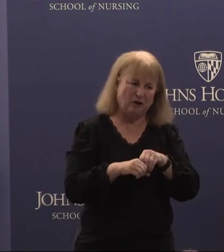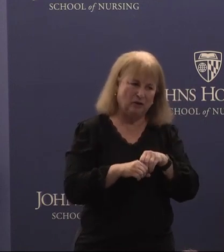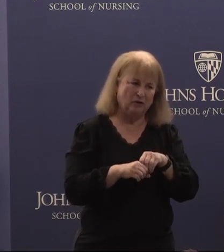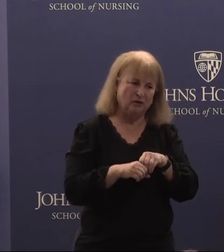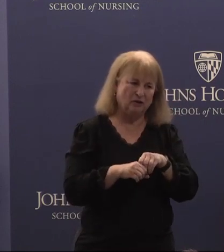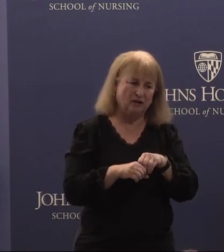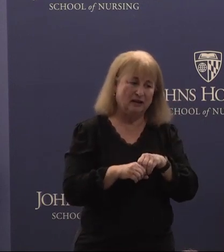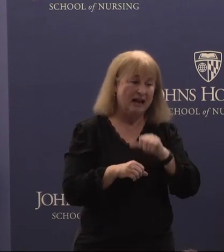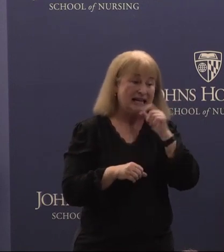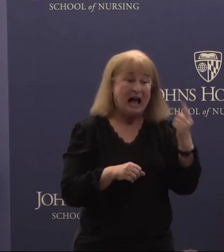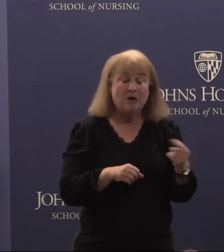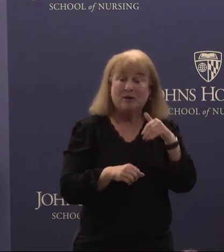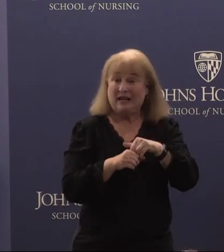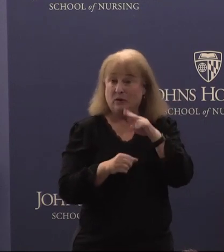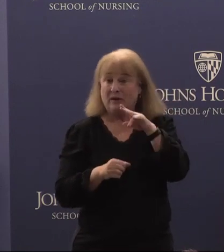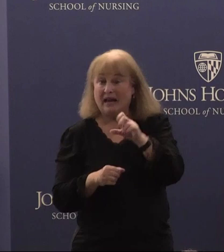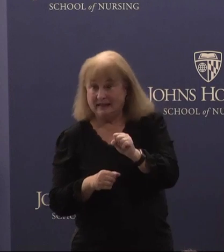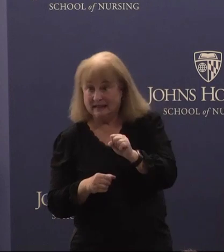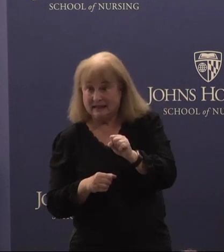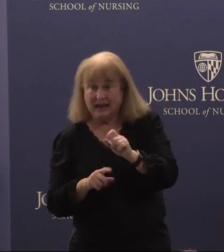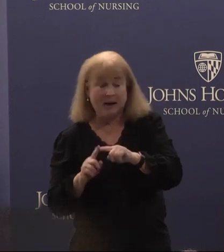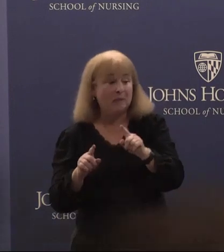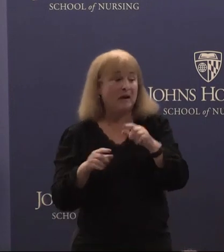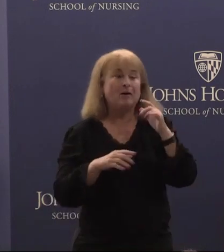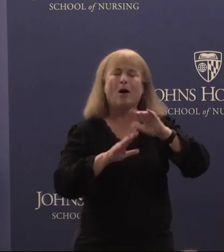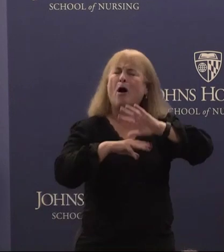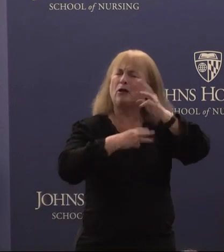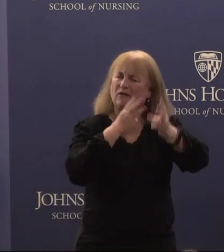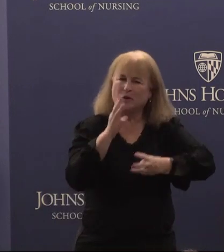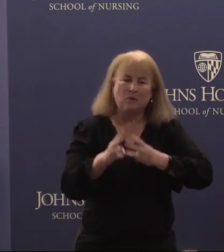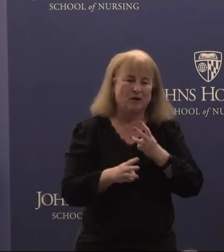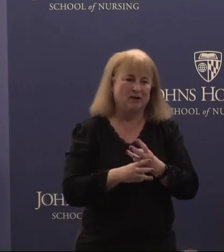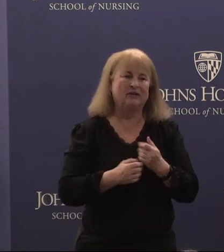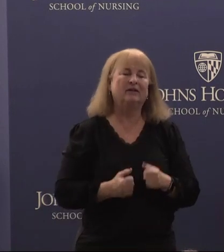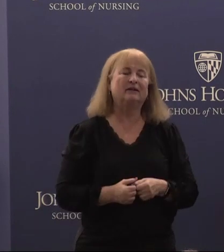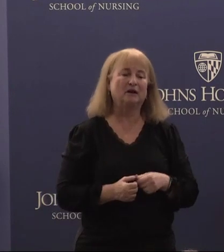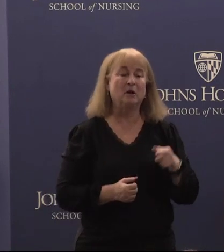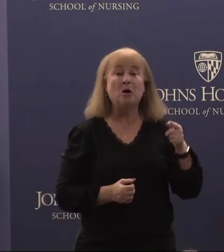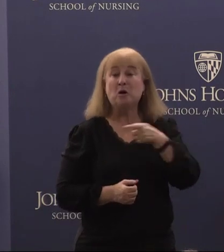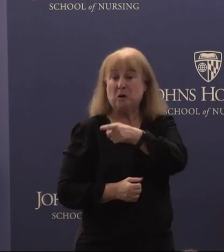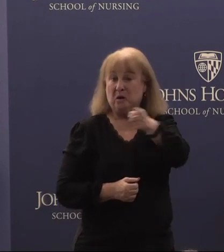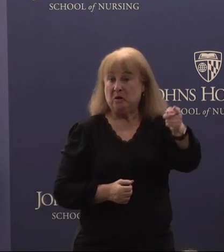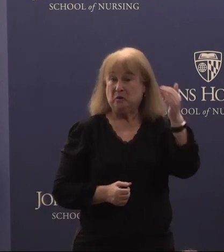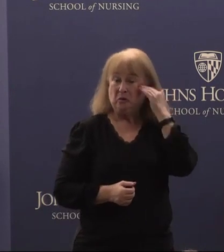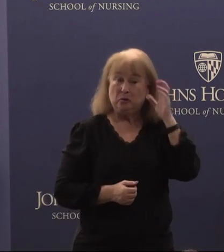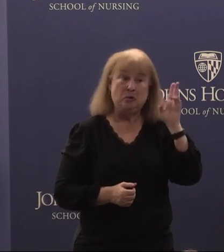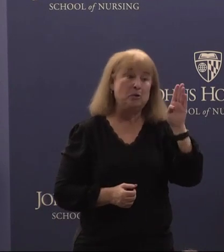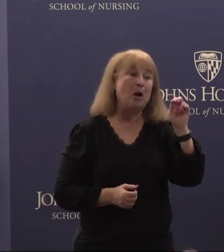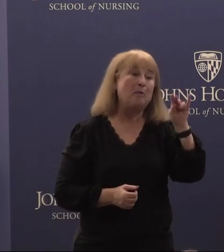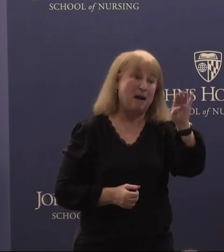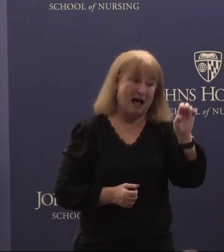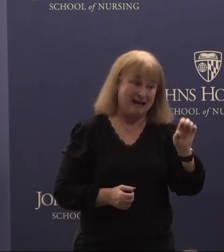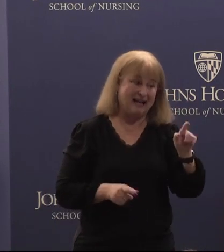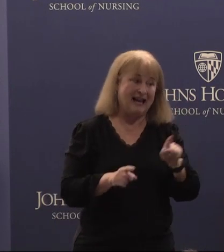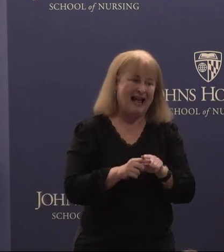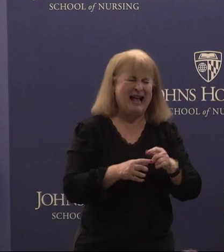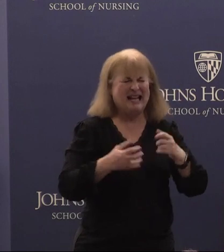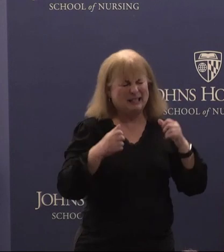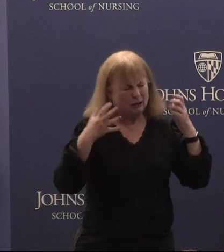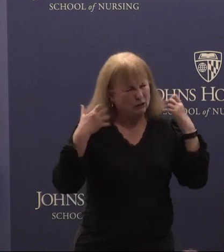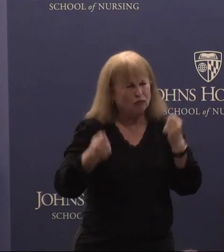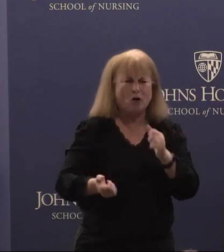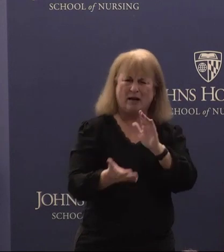not only the United States but globally. You all know Bonnie as a fierce academic,